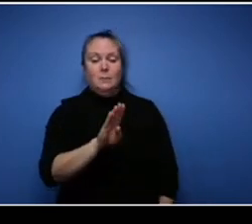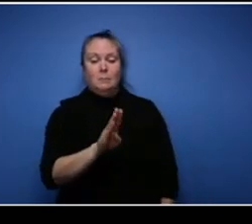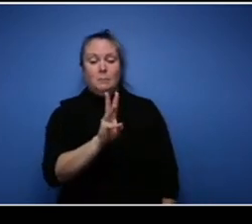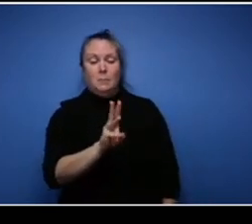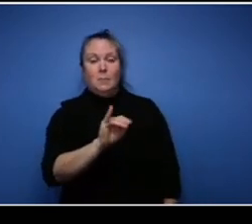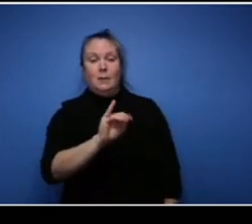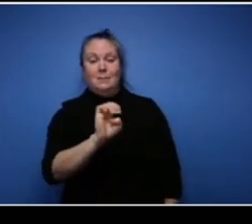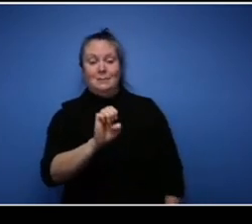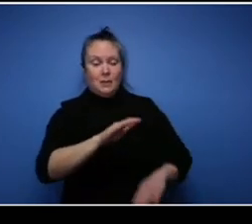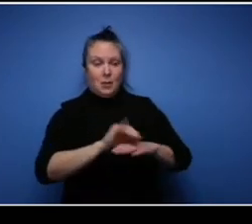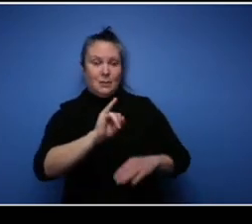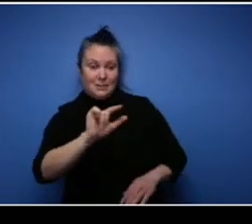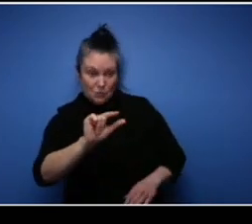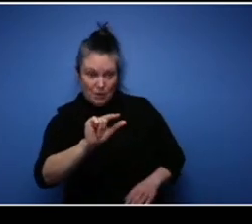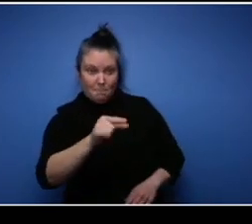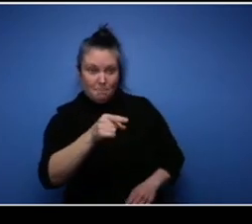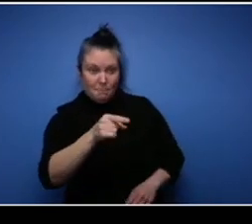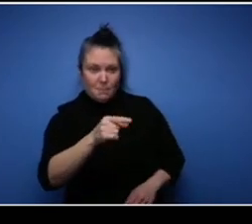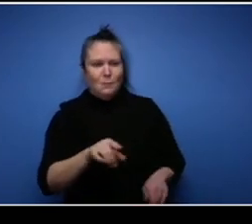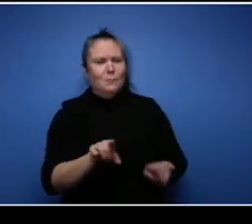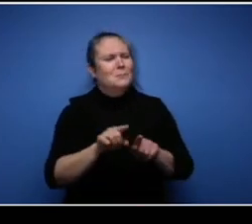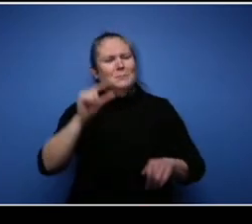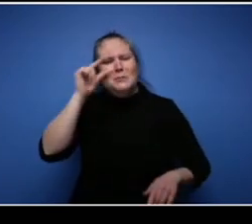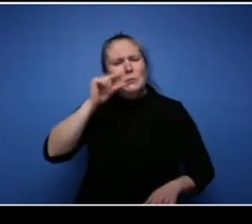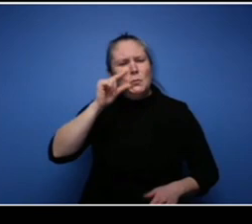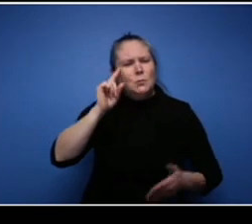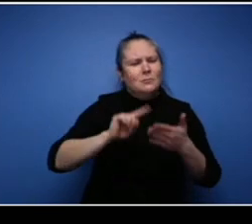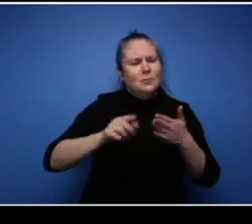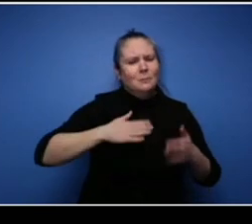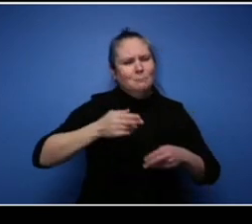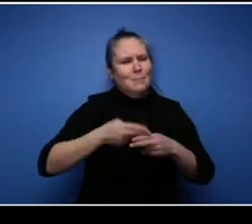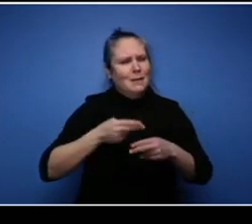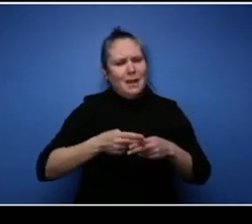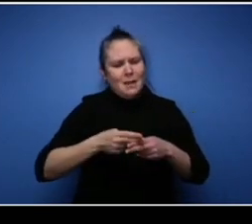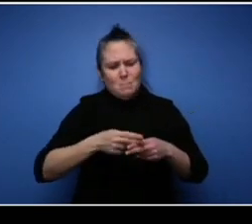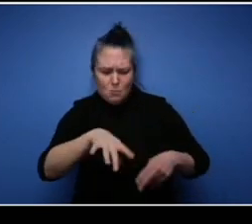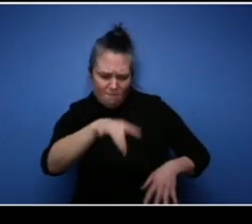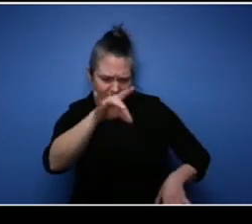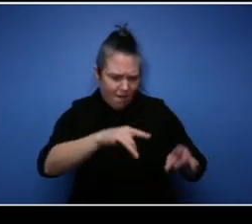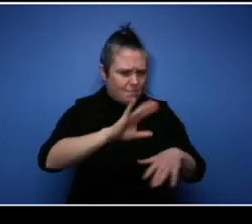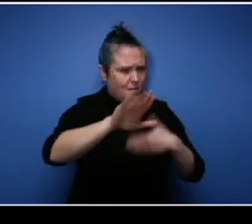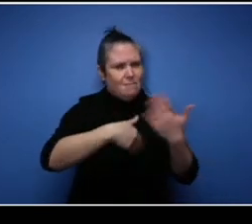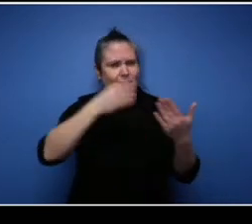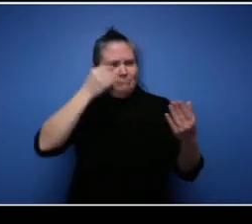articles out there, you're able to find anything you want to find about Tia.